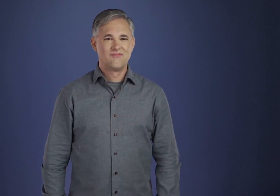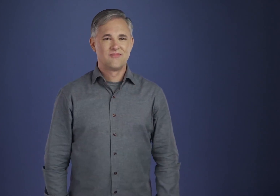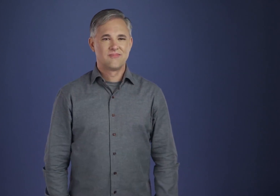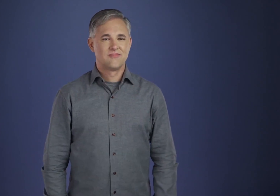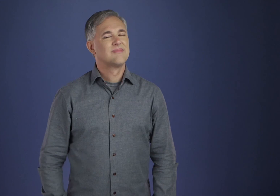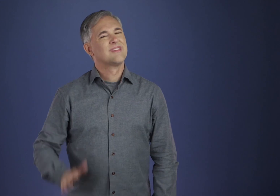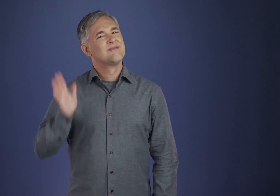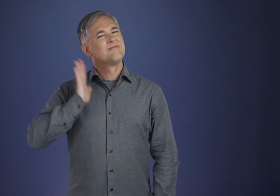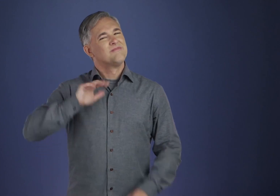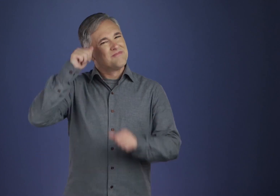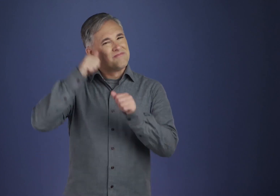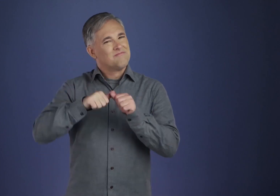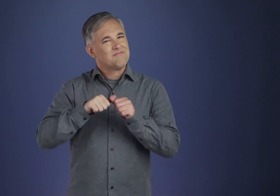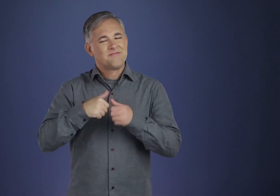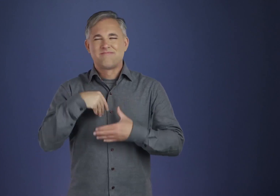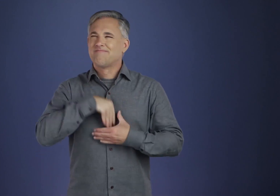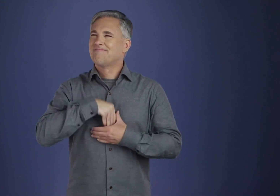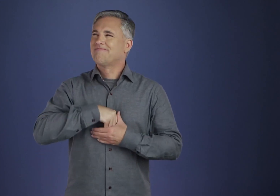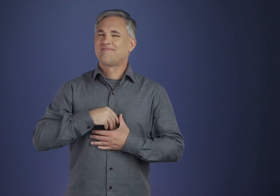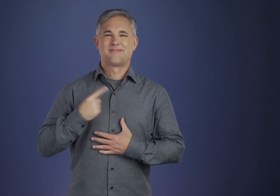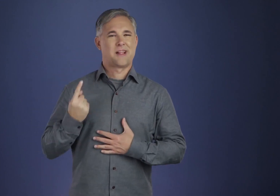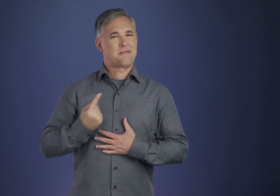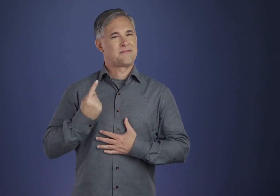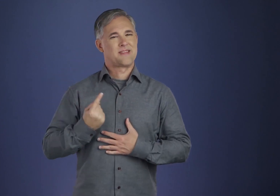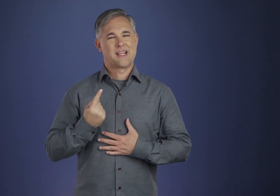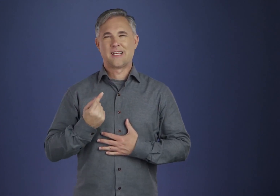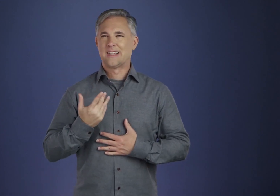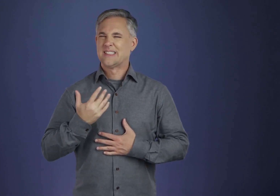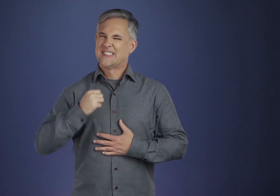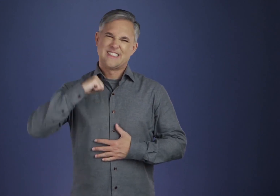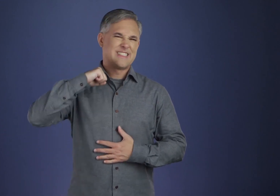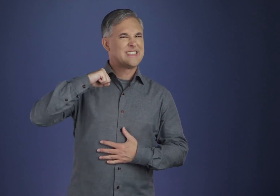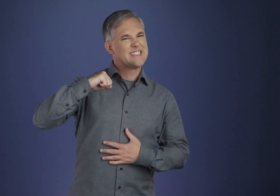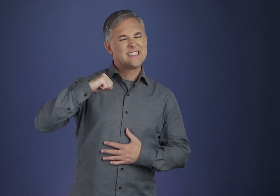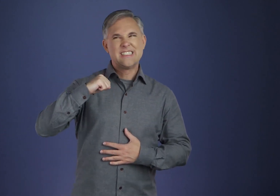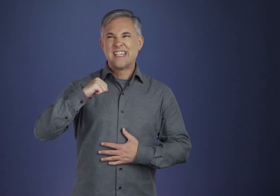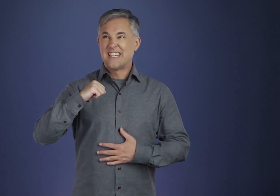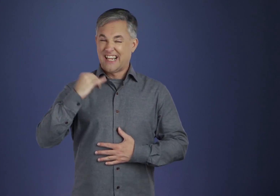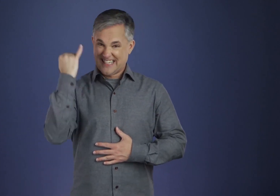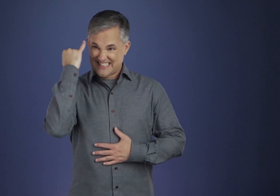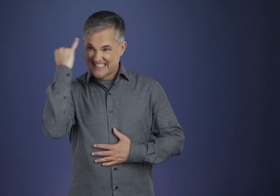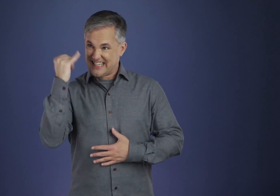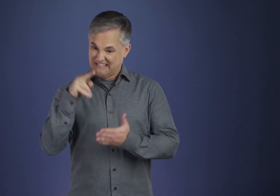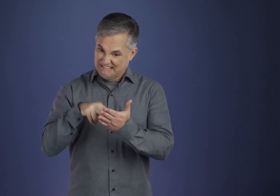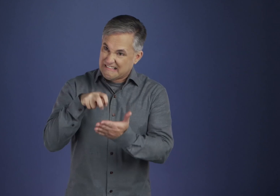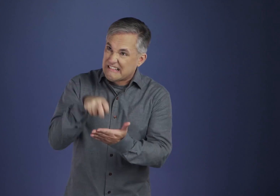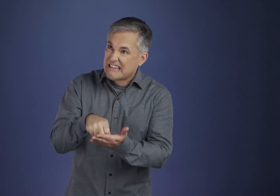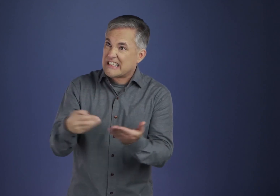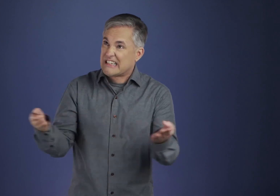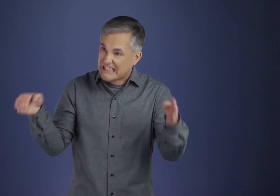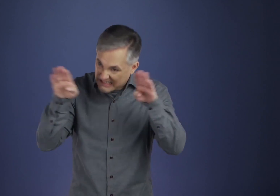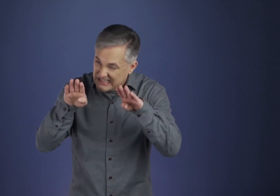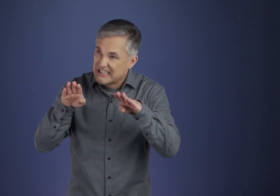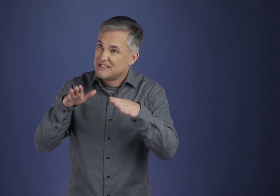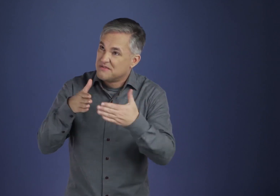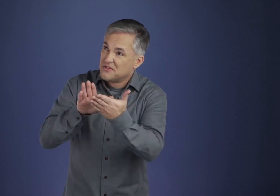We well remember how something deep inside us kept rebelling against the idea of bowing before any God.